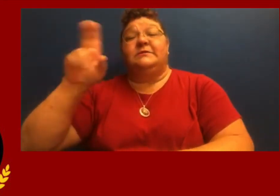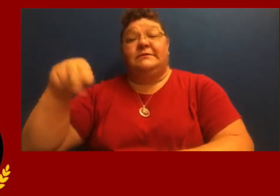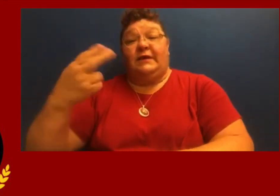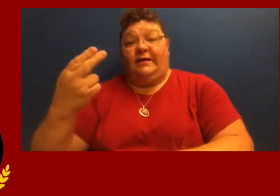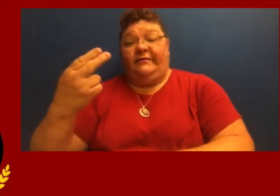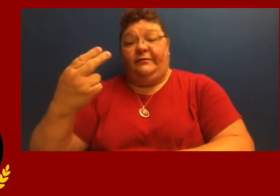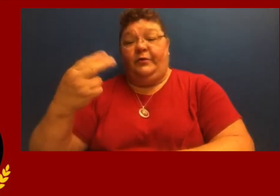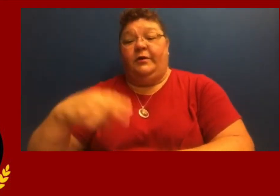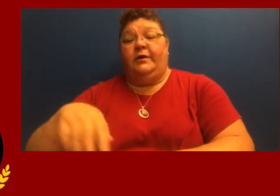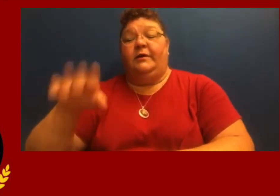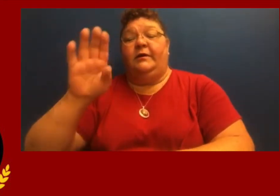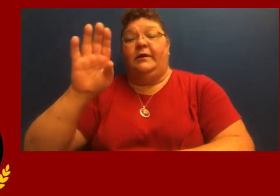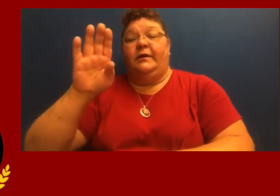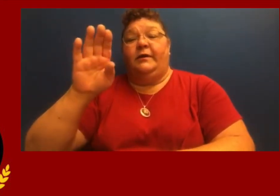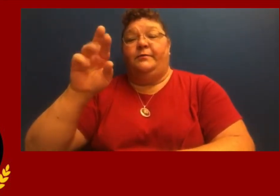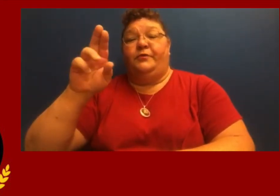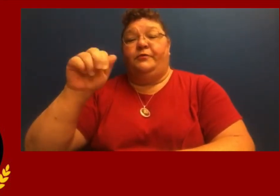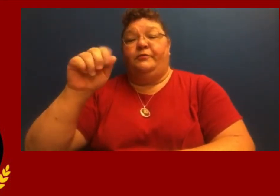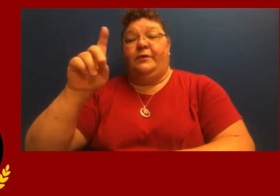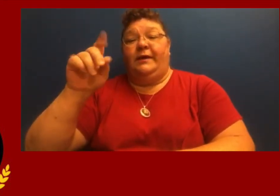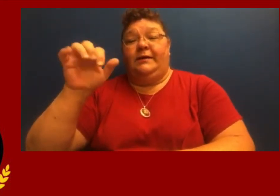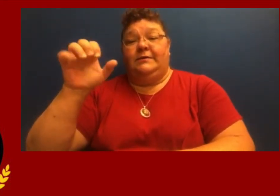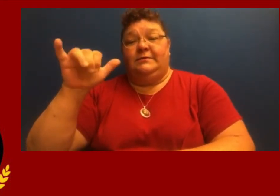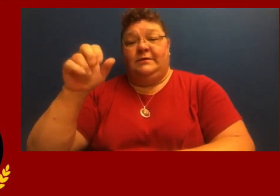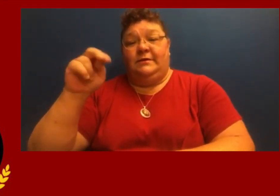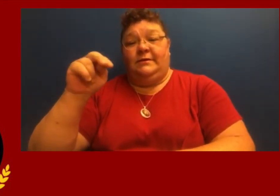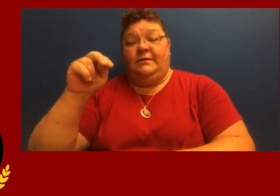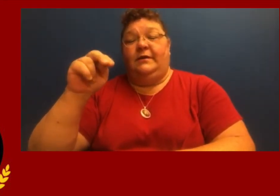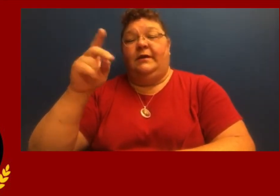We have a sophomore, Brayden Hodges.